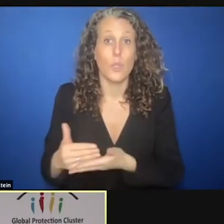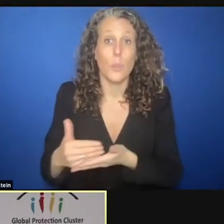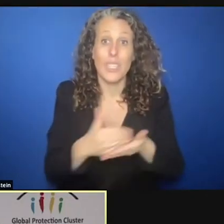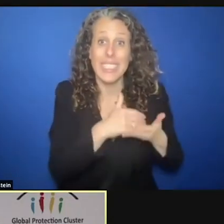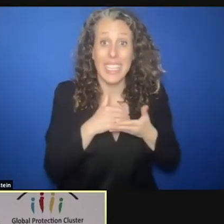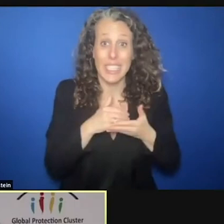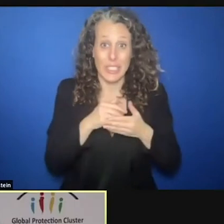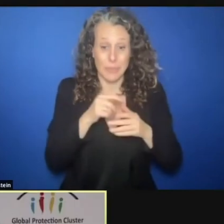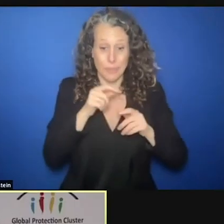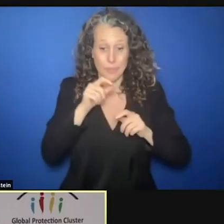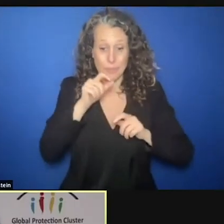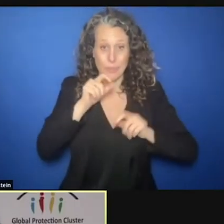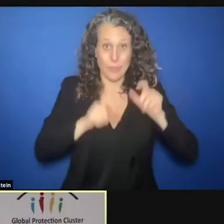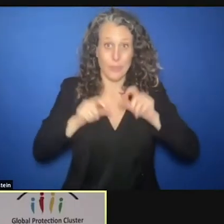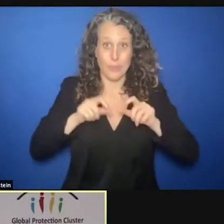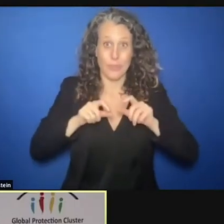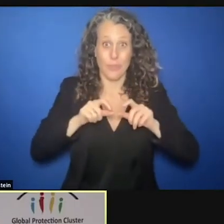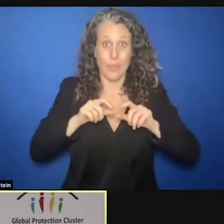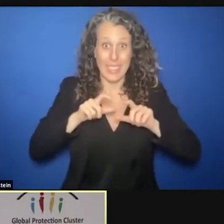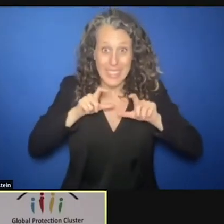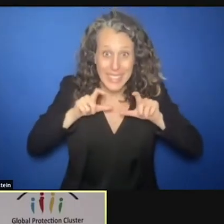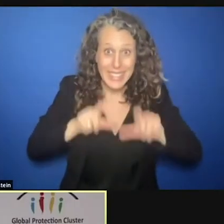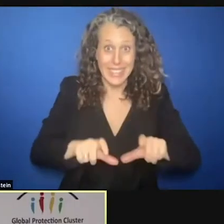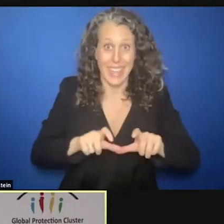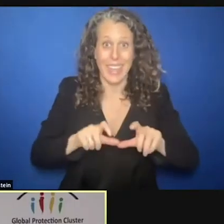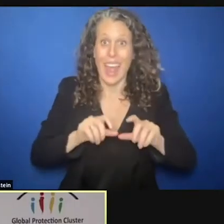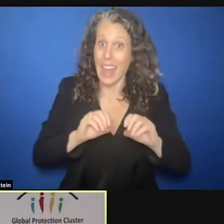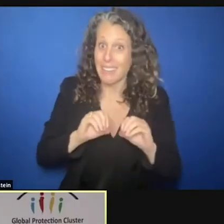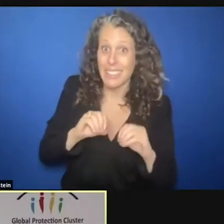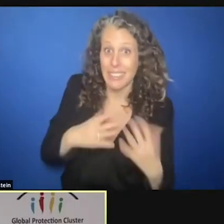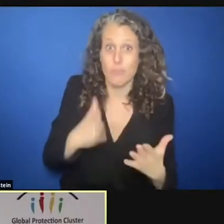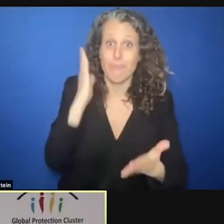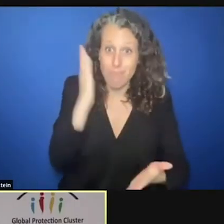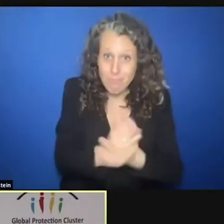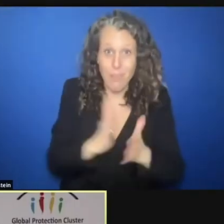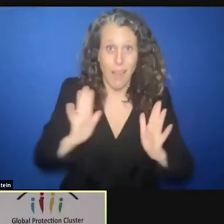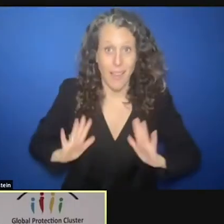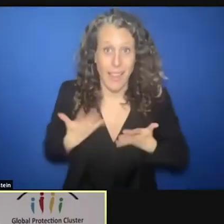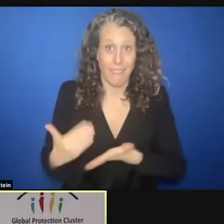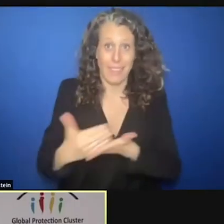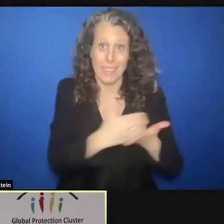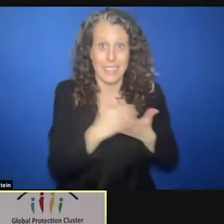responses that actually saved lives, despite all what happened in the COVID area. And